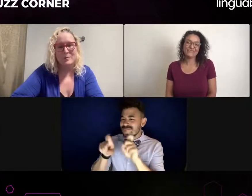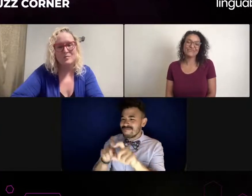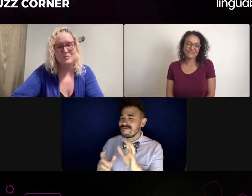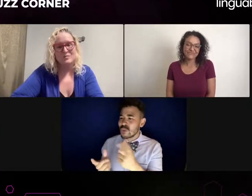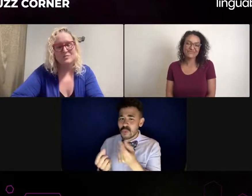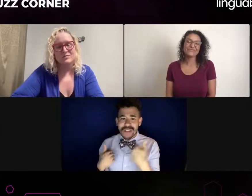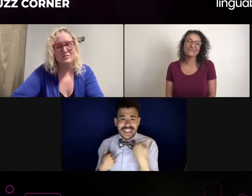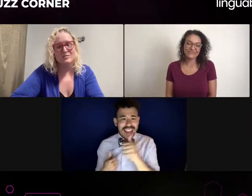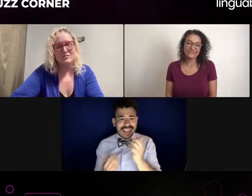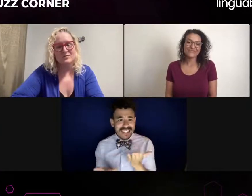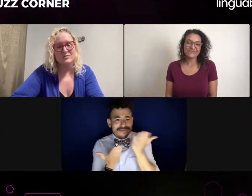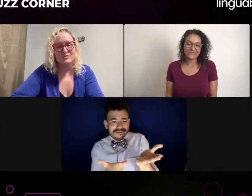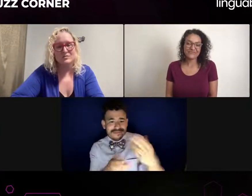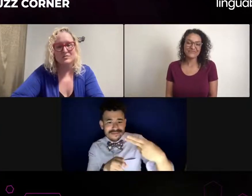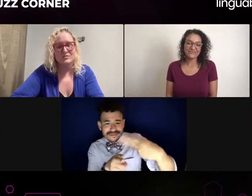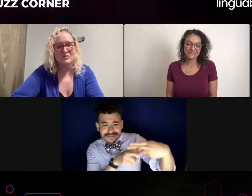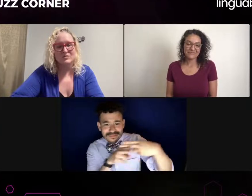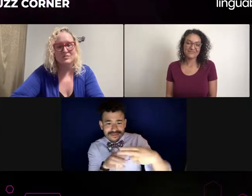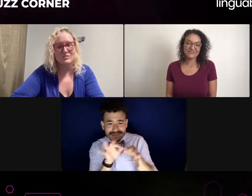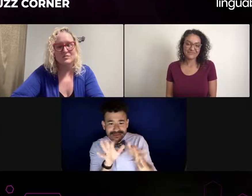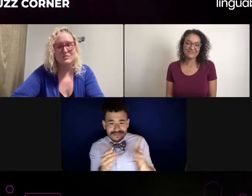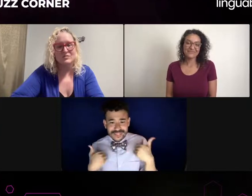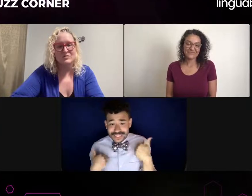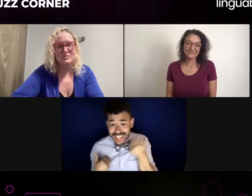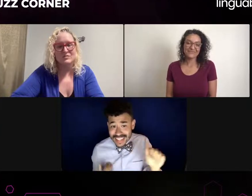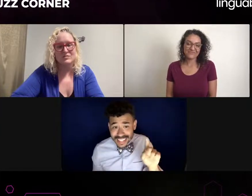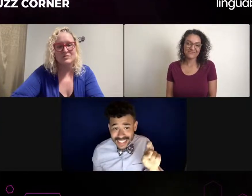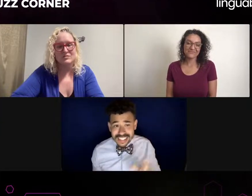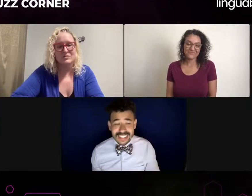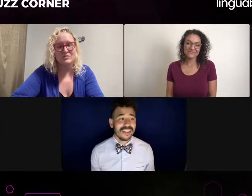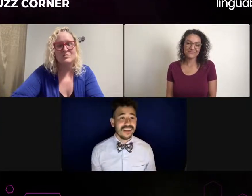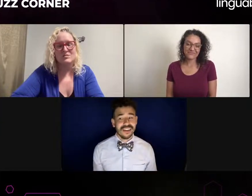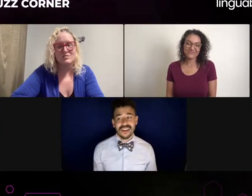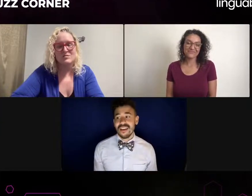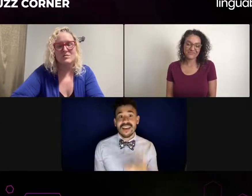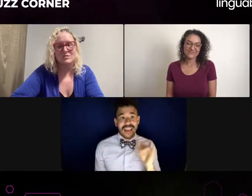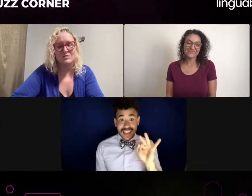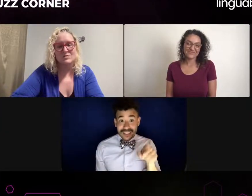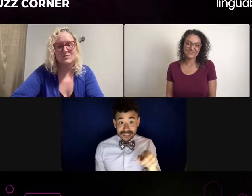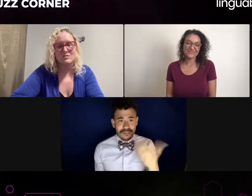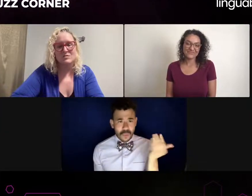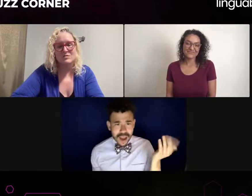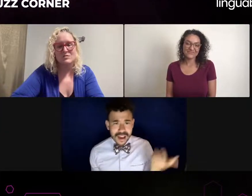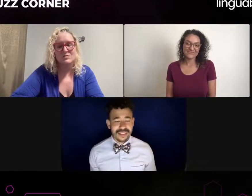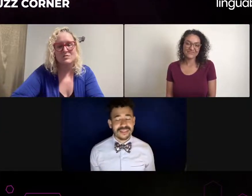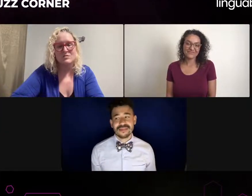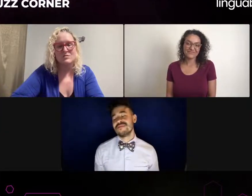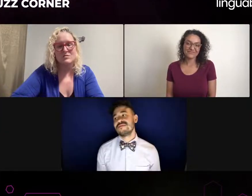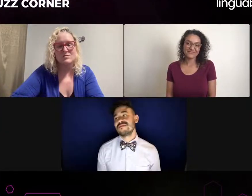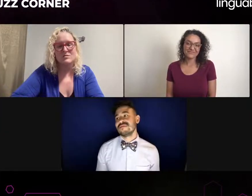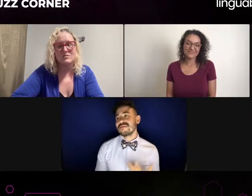that's involved. You have to really bring it the whole time. Now, I'm just wondering.